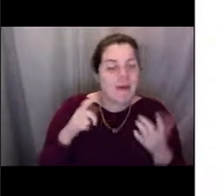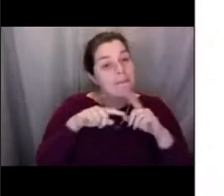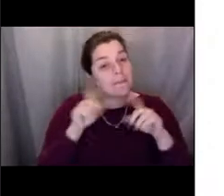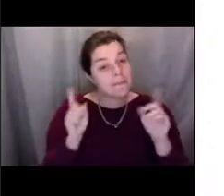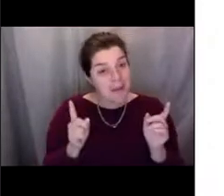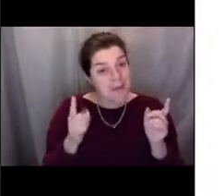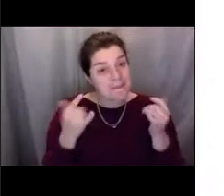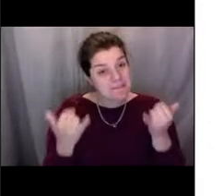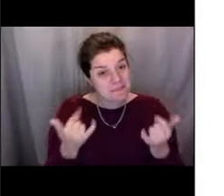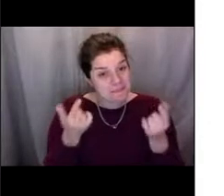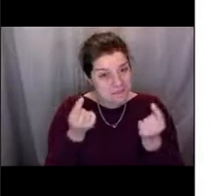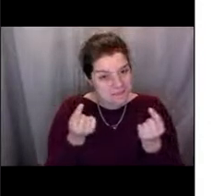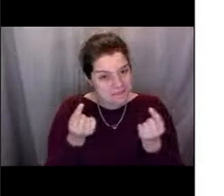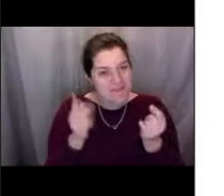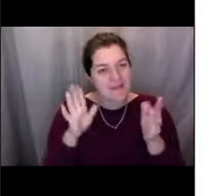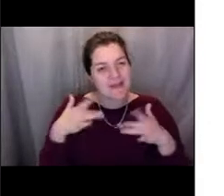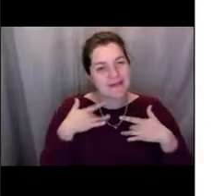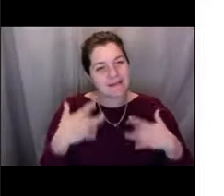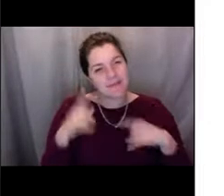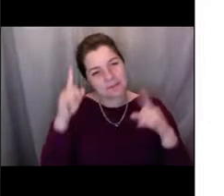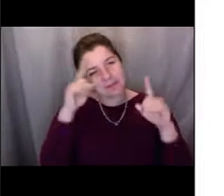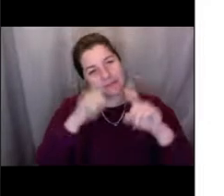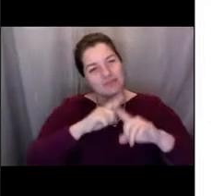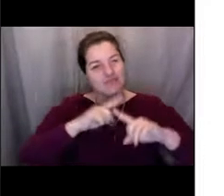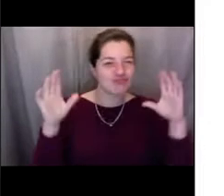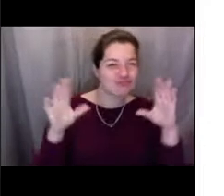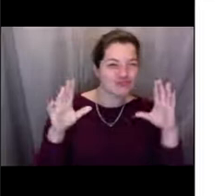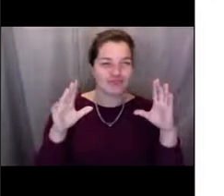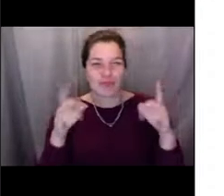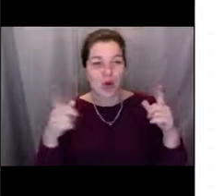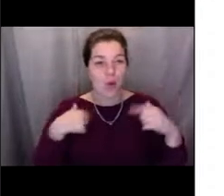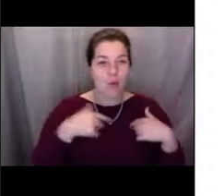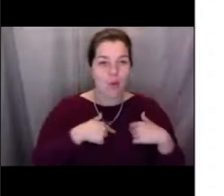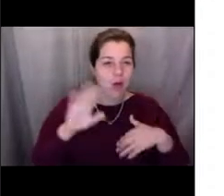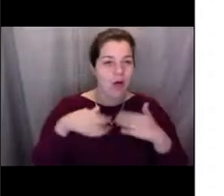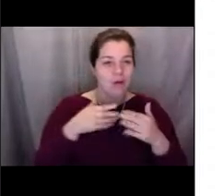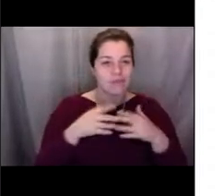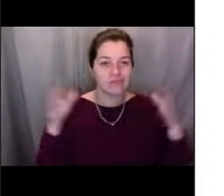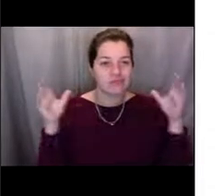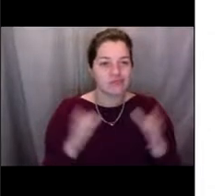you guys would each be acting as a fishermen with a bow and you would have a certain number of fish that you could go out and collect,